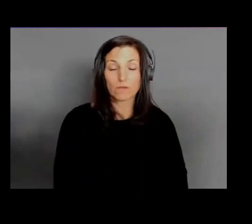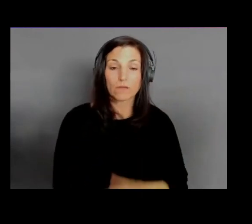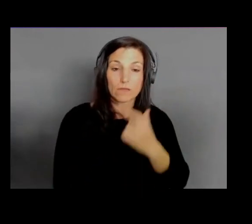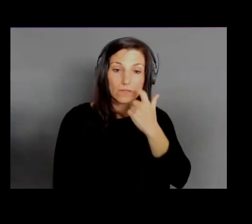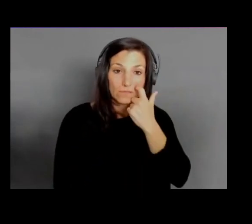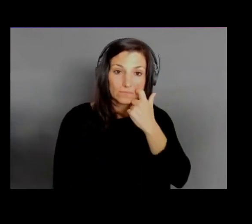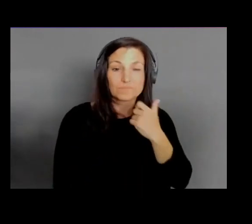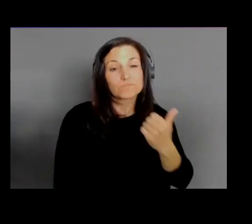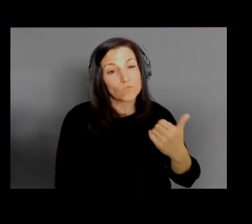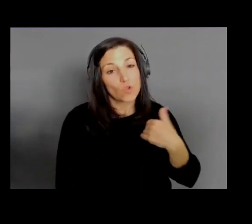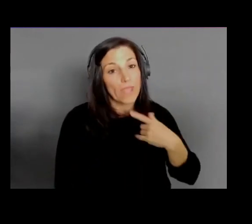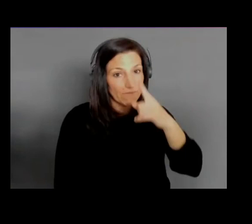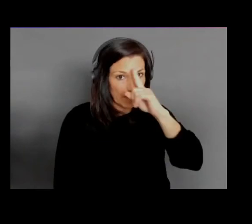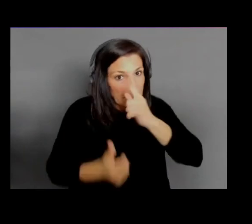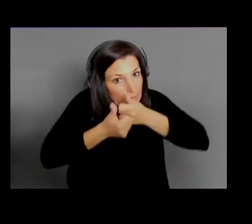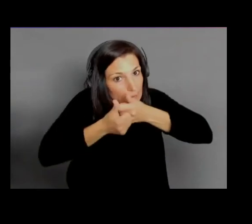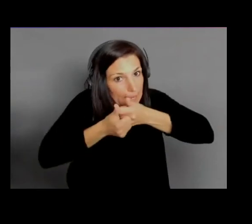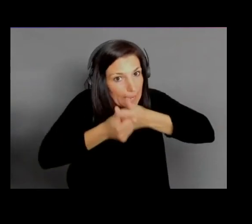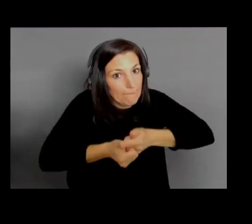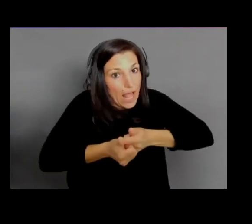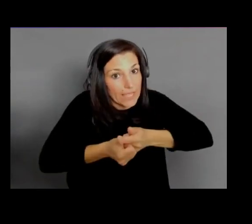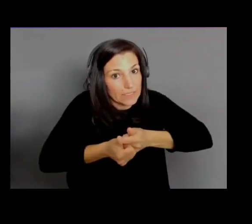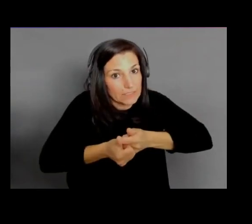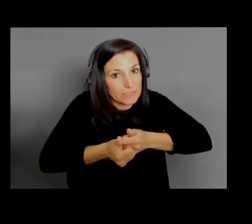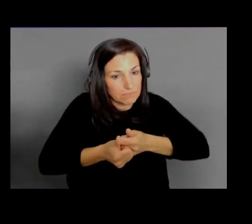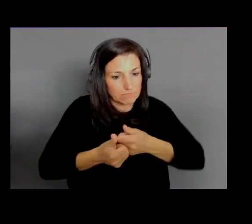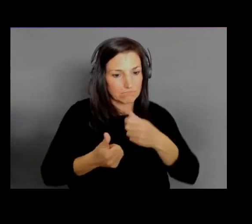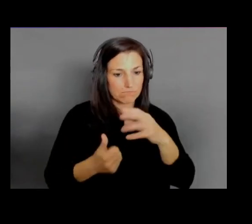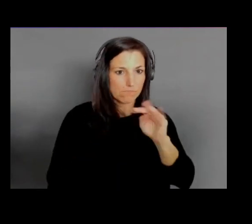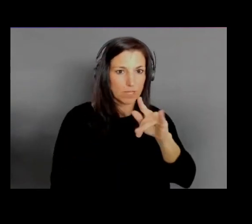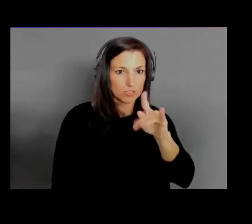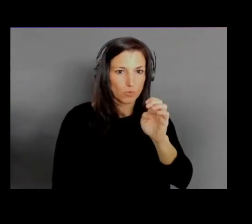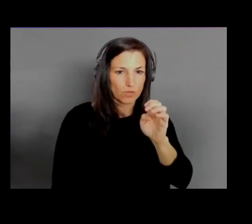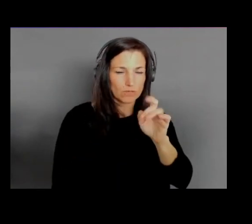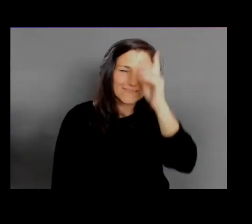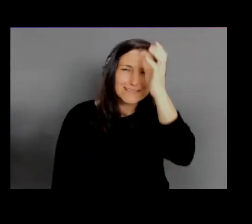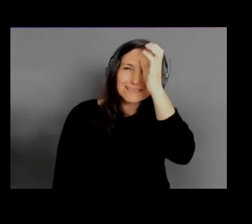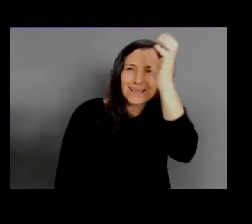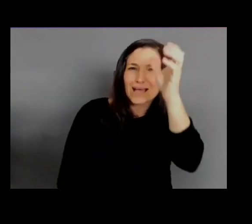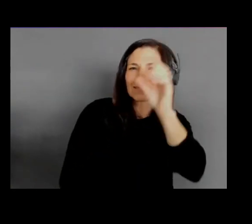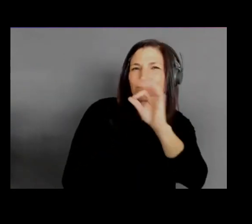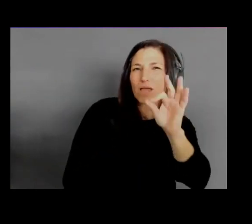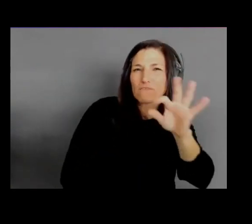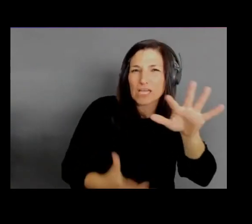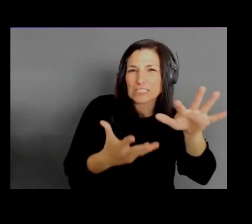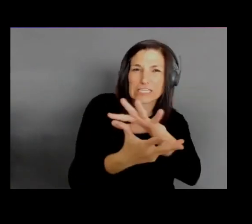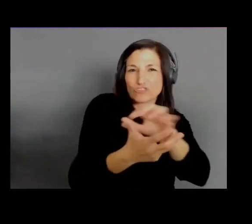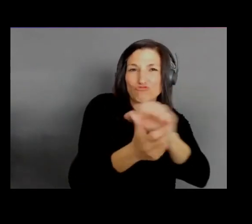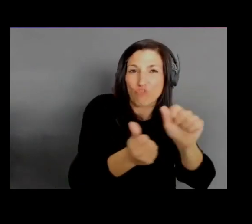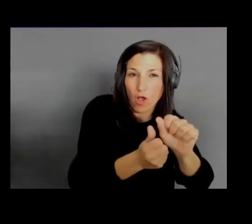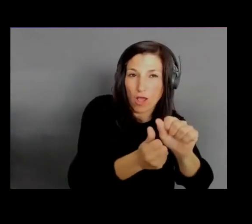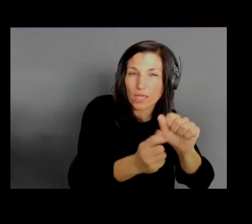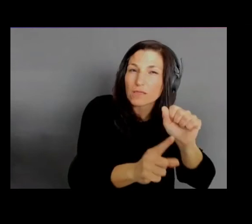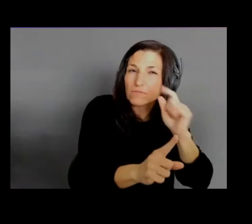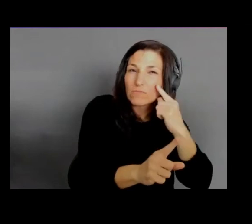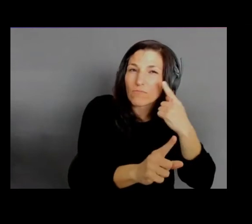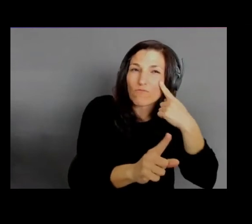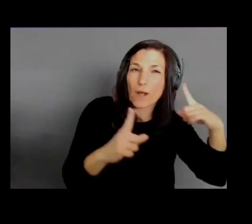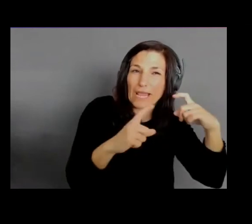So this concept of destroy is what people think about with end-to-end encryption, but we also retain, and it's immutable logging to-